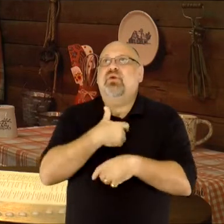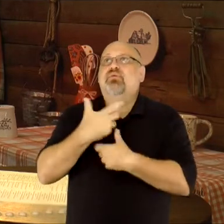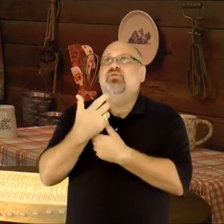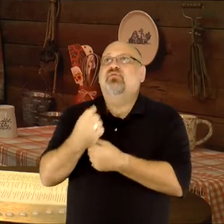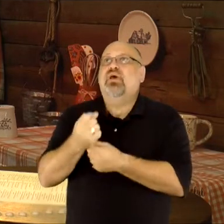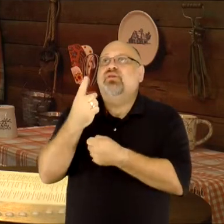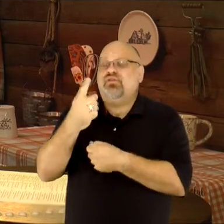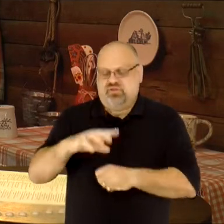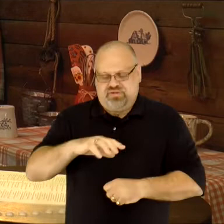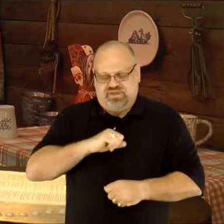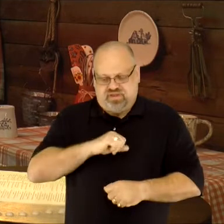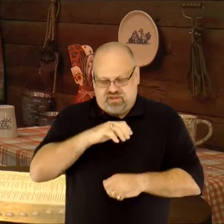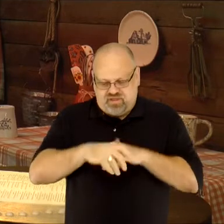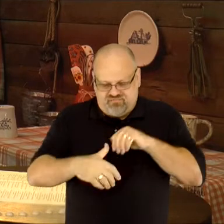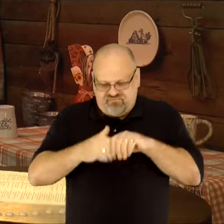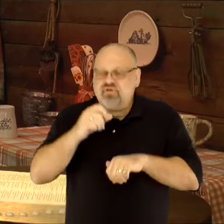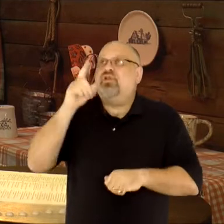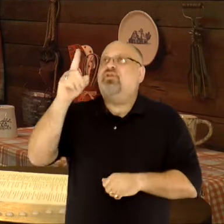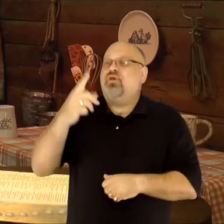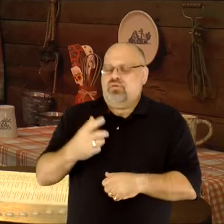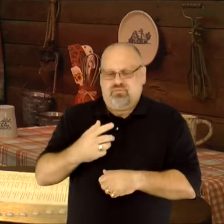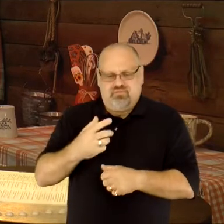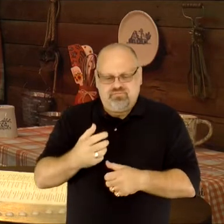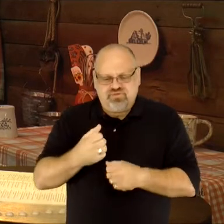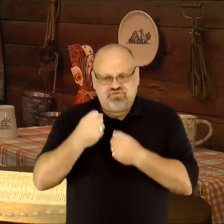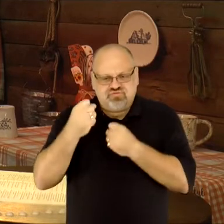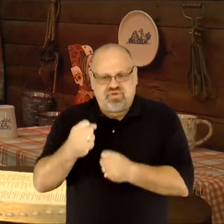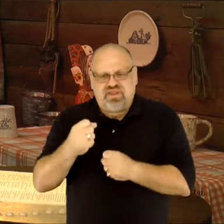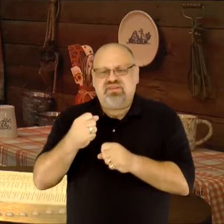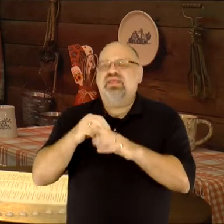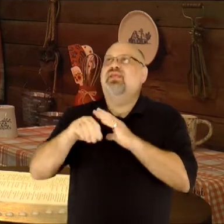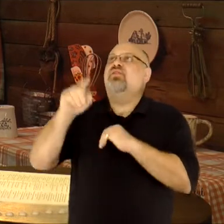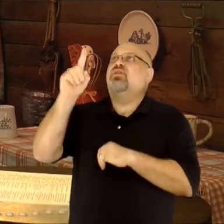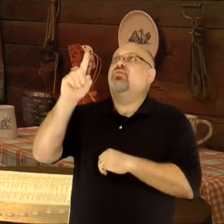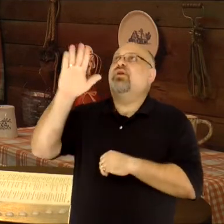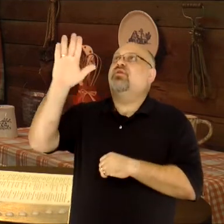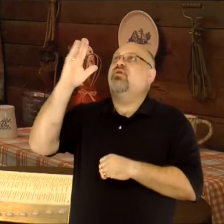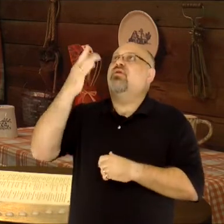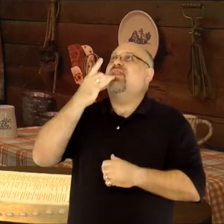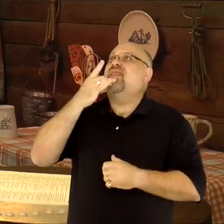trust in You, take comfort in You, draw strength from You. And, shine Your light